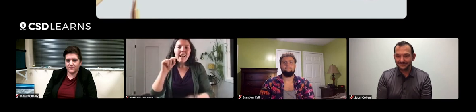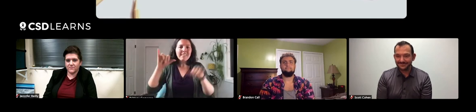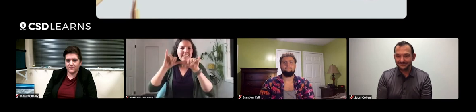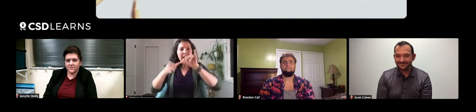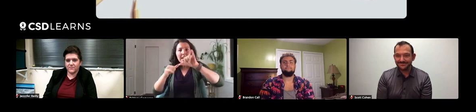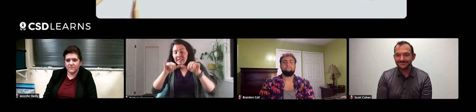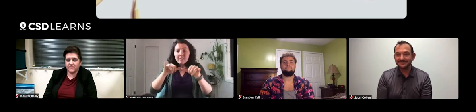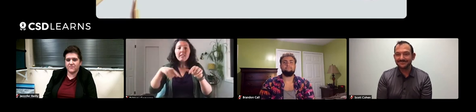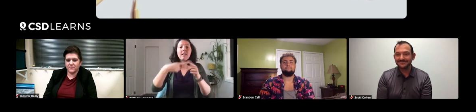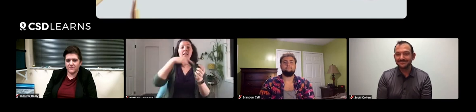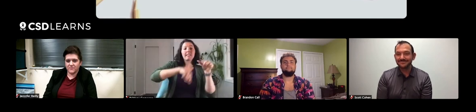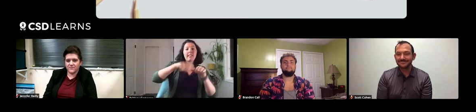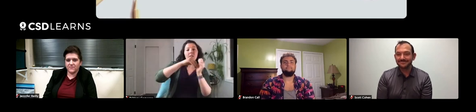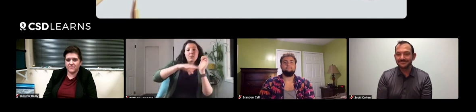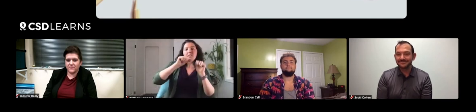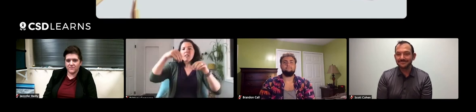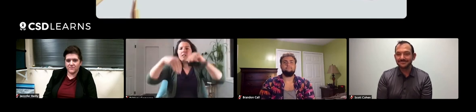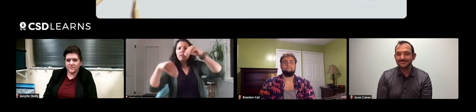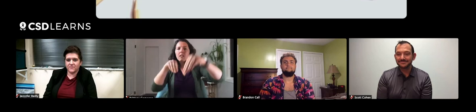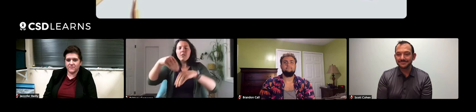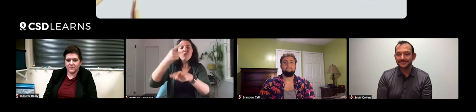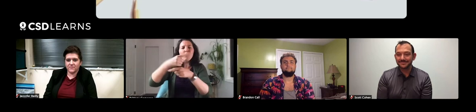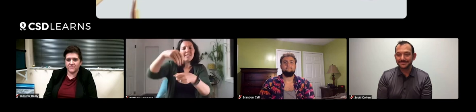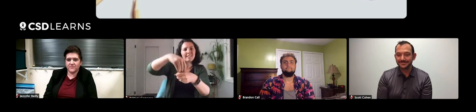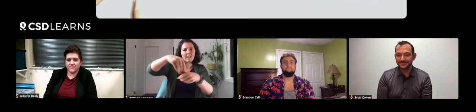and put the right environment together